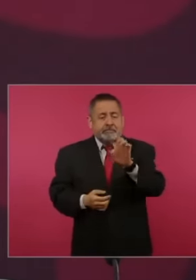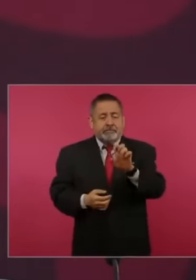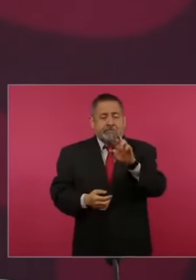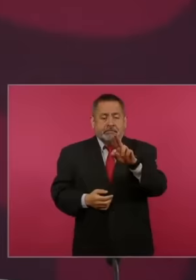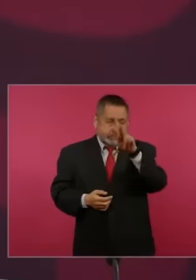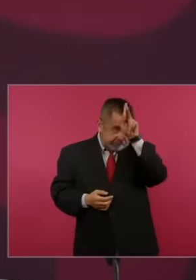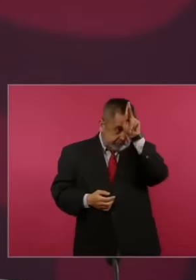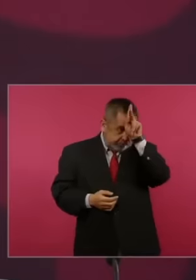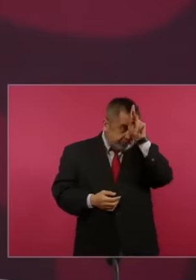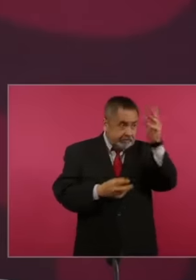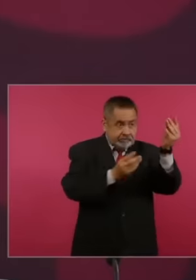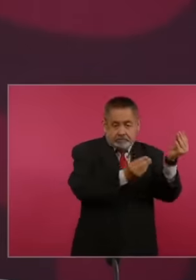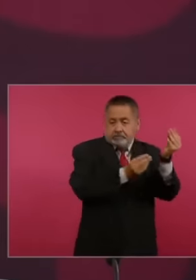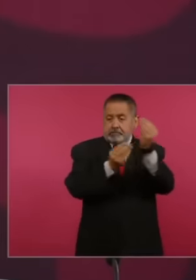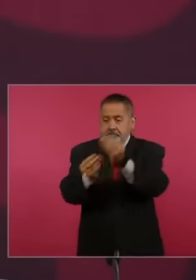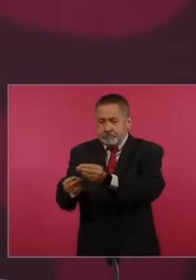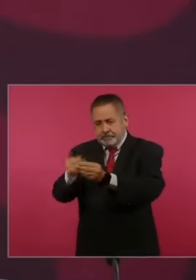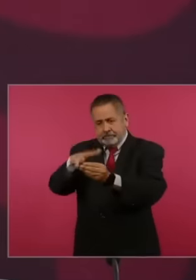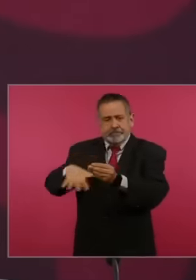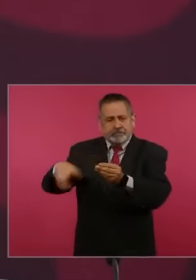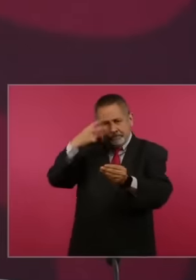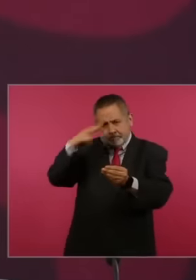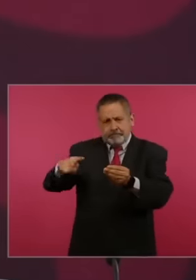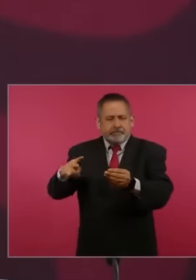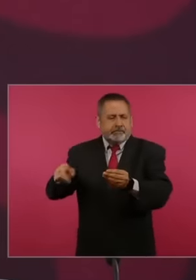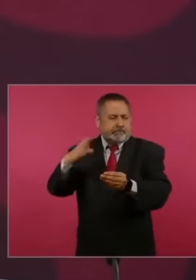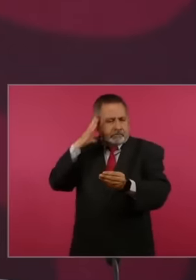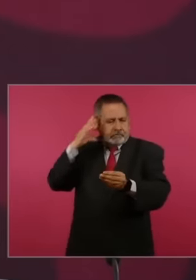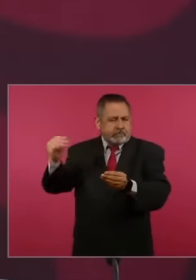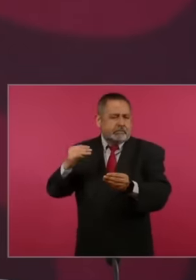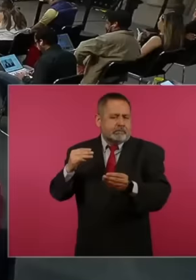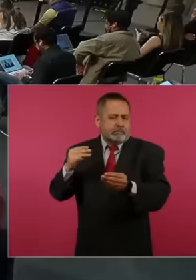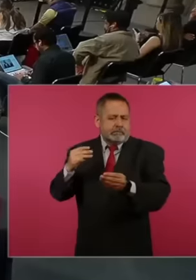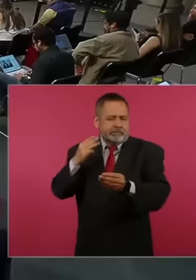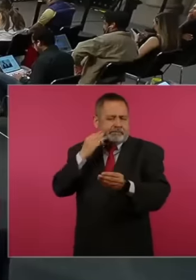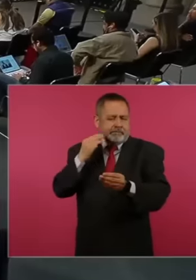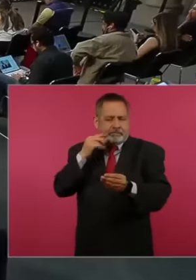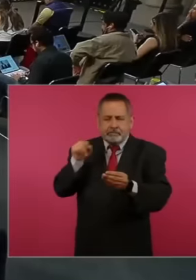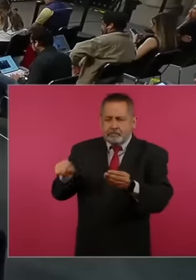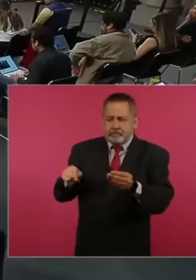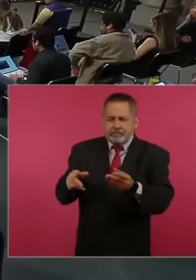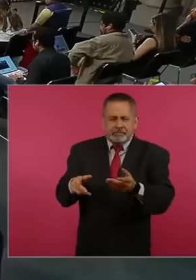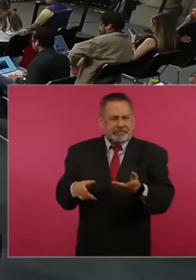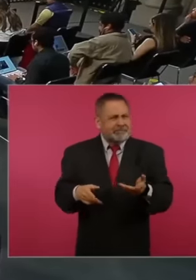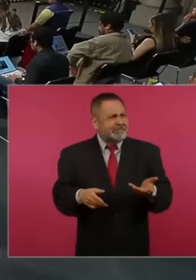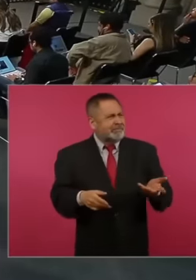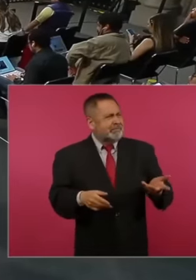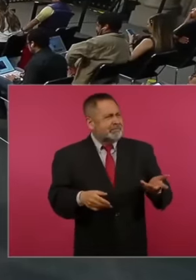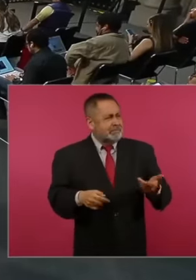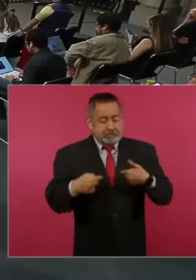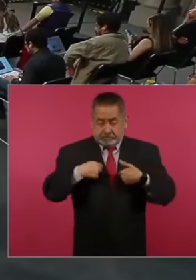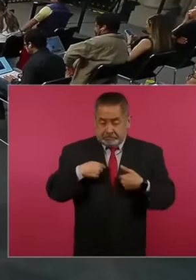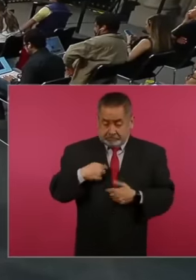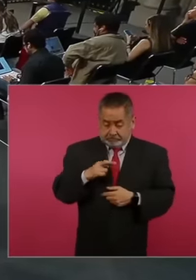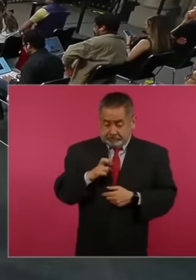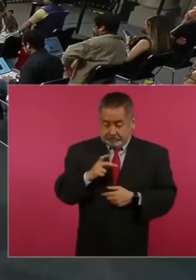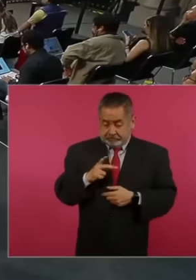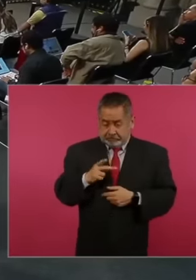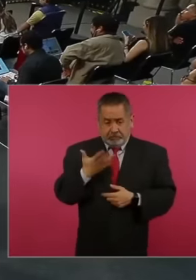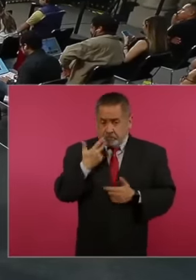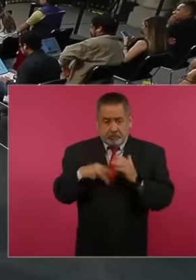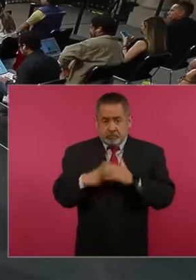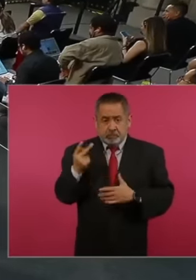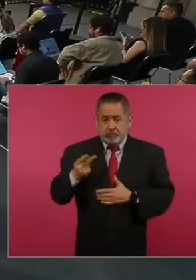Manzanillo originally Pemex was doing the negotiations oh no but